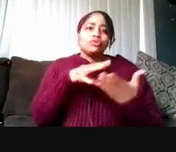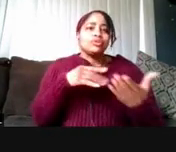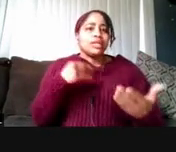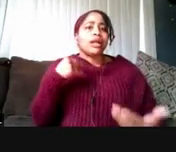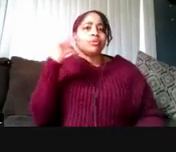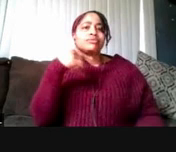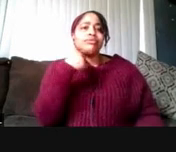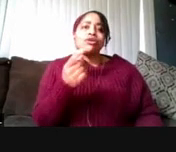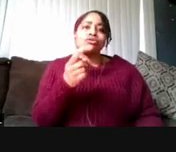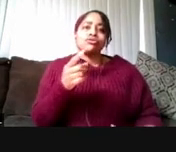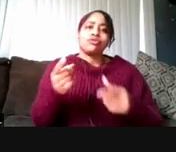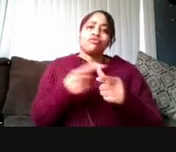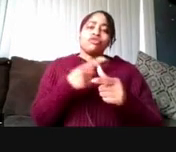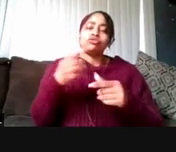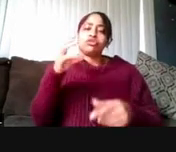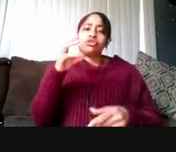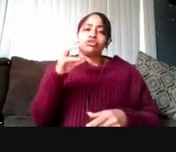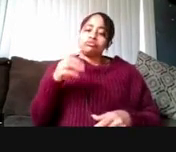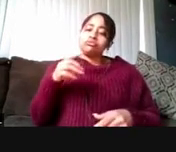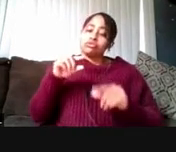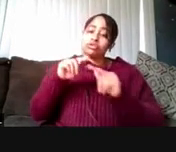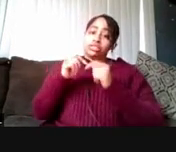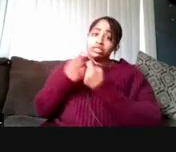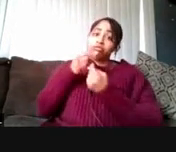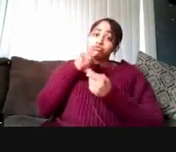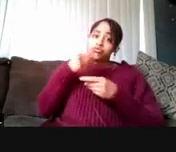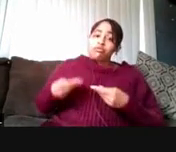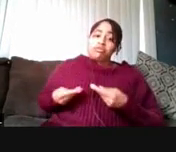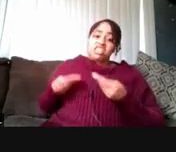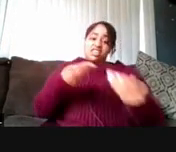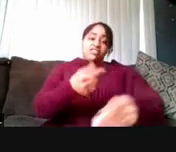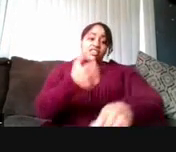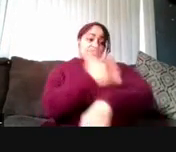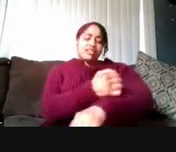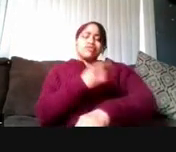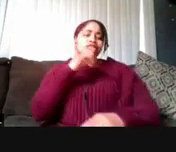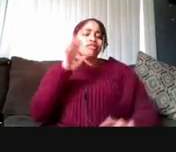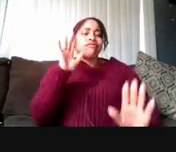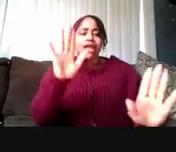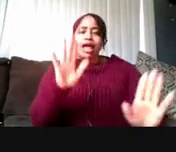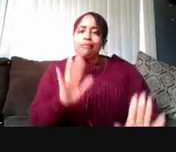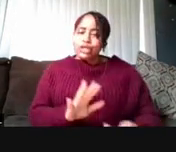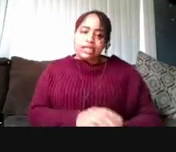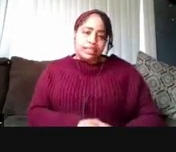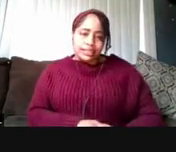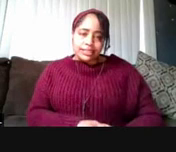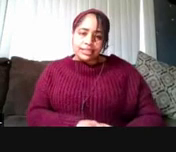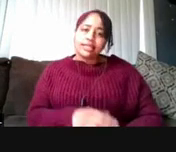the crew that's administering these vaccines are just fabulous. It is, and I'm not just saying this,